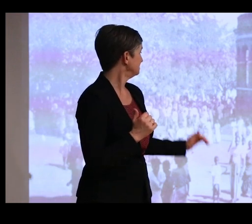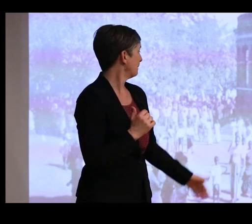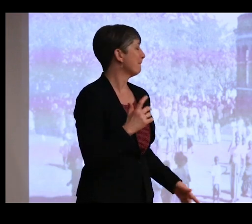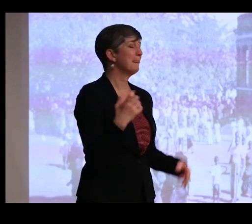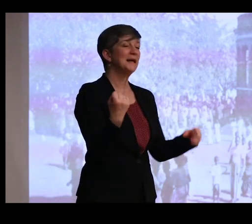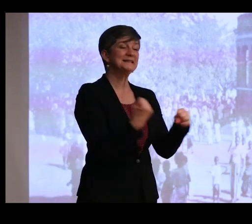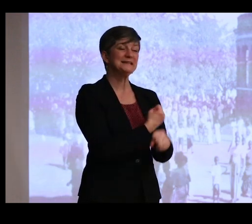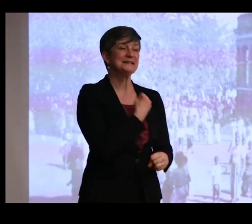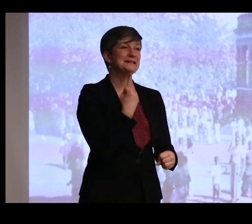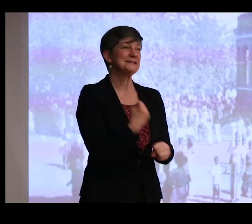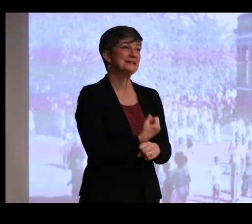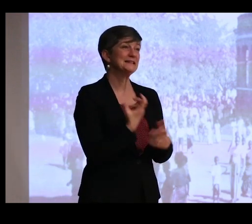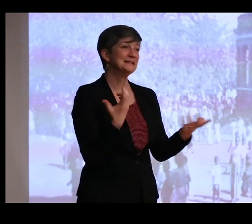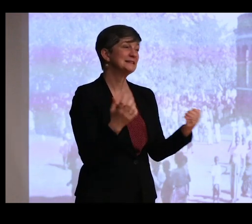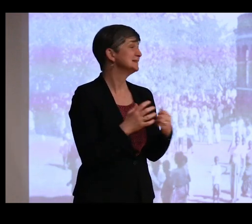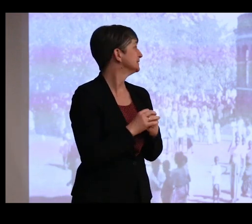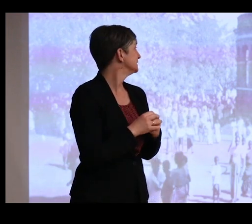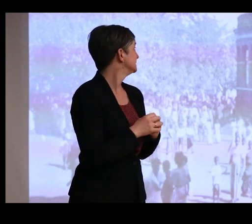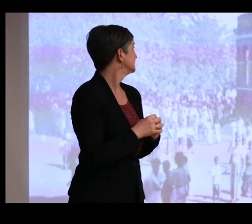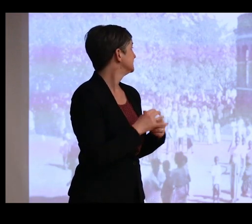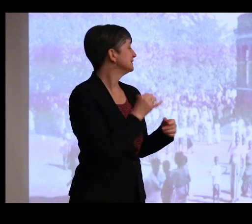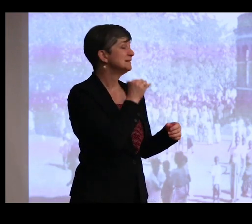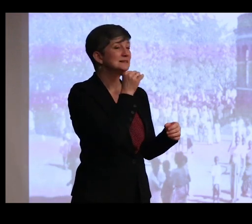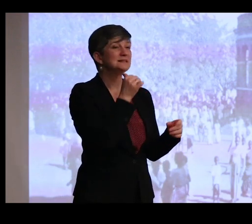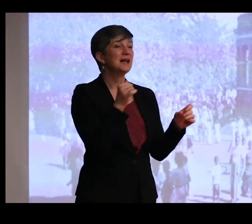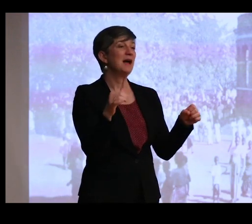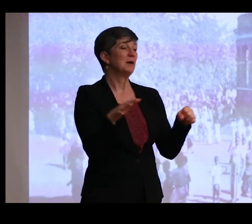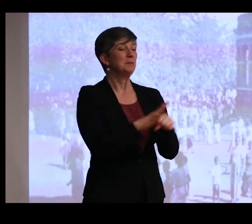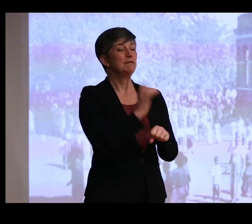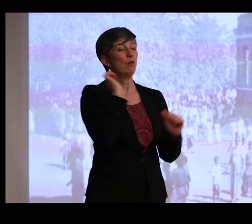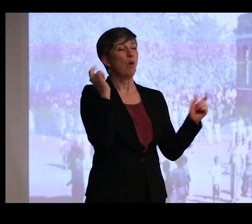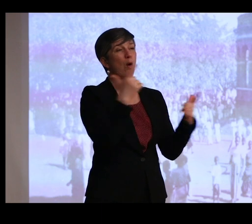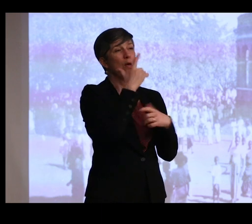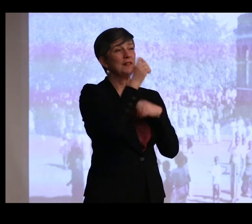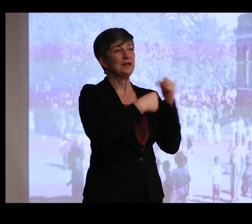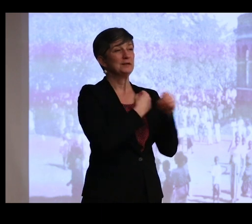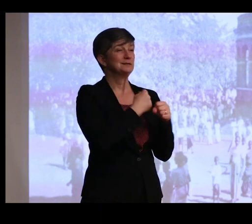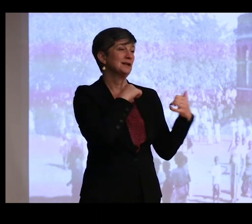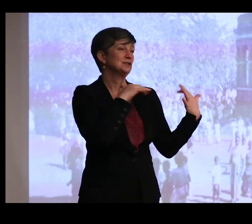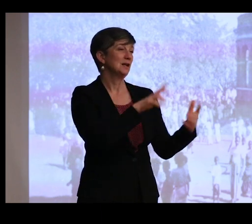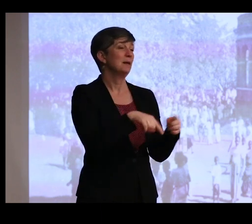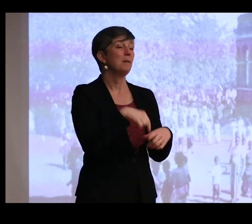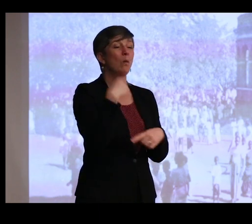This is incomplete for all of the years that I'm interested in. But just to show you on a single day,